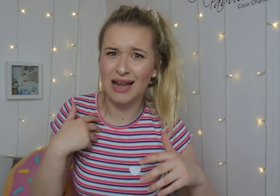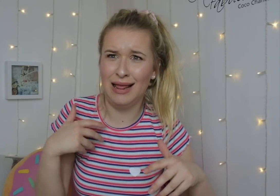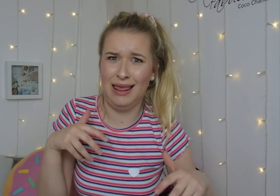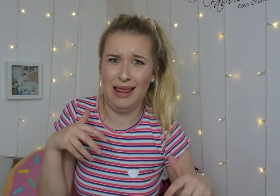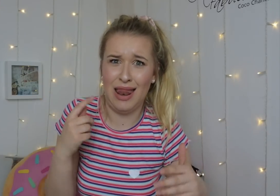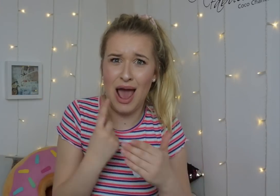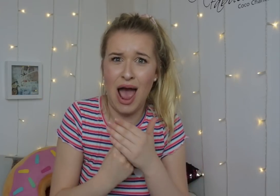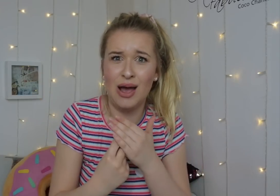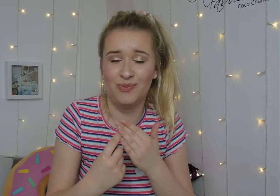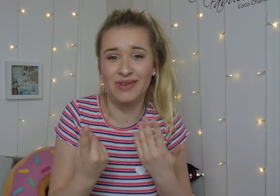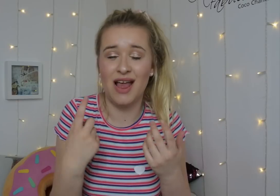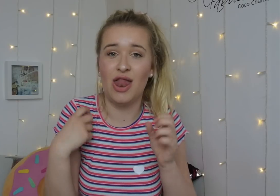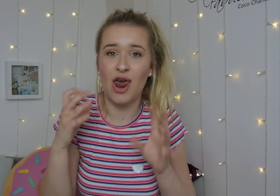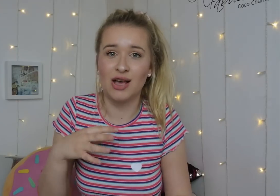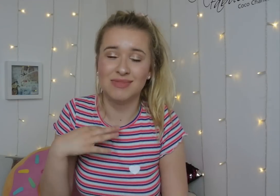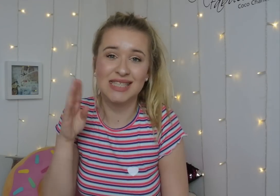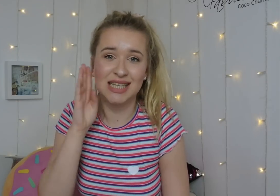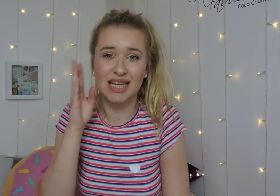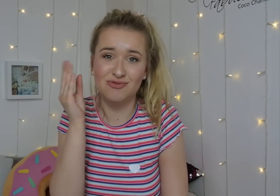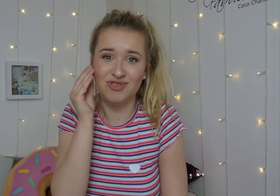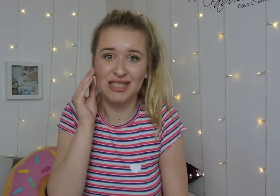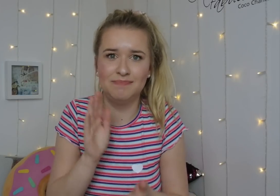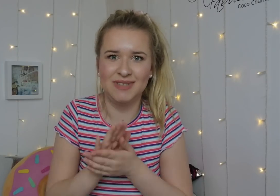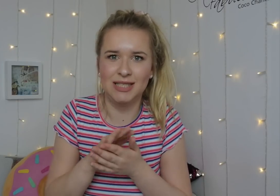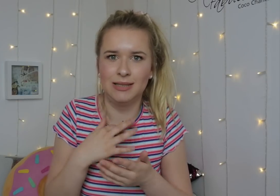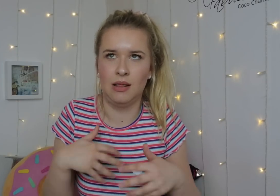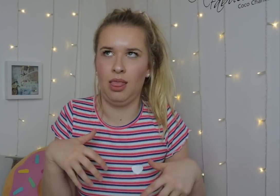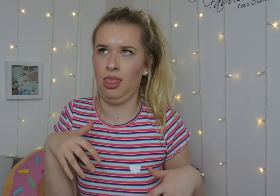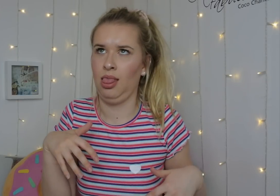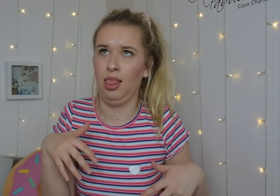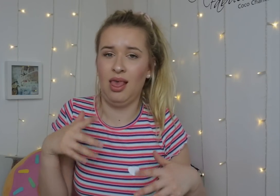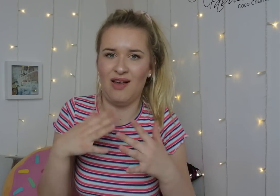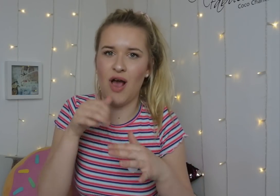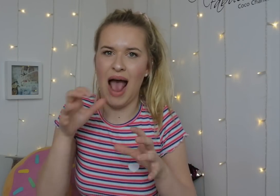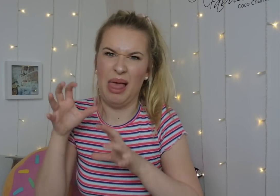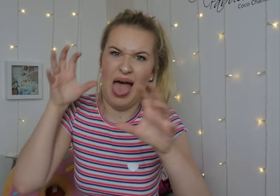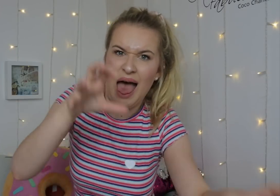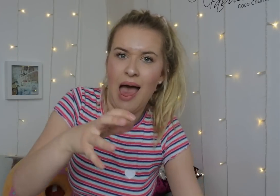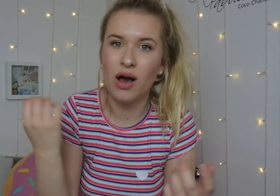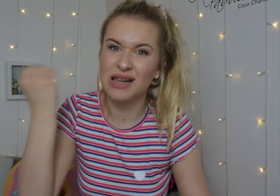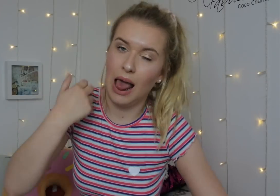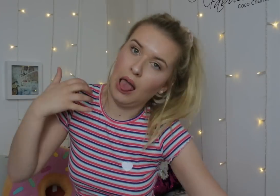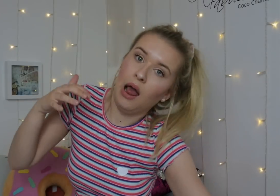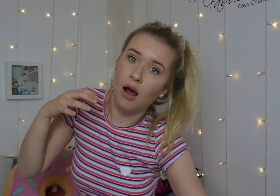which I'm going to be alone, and I lost my hearing Never know the animal is going to attack me.